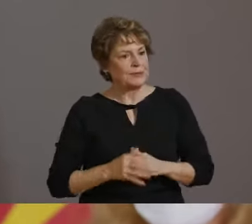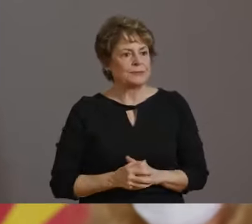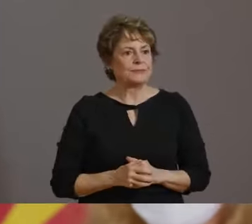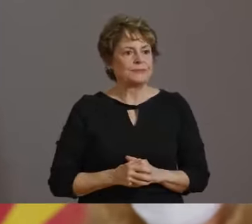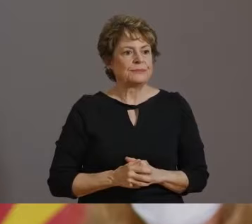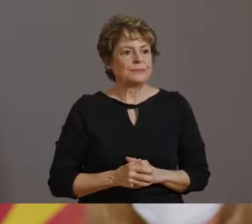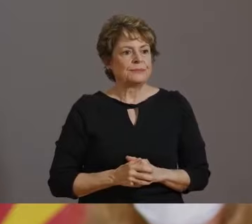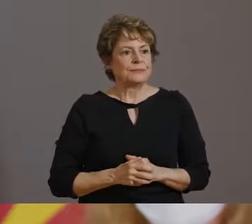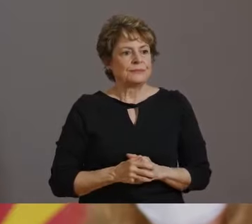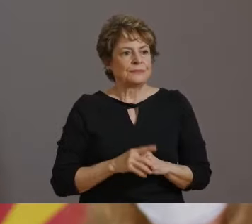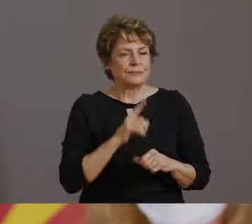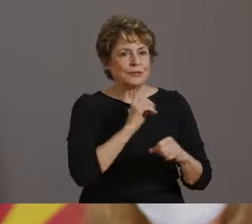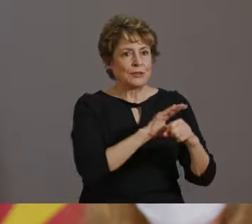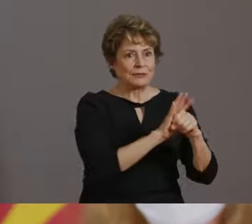WE CANNOT LET UP NOW.